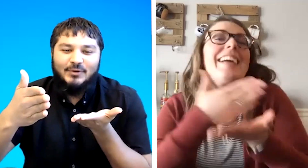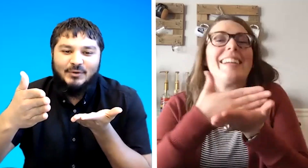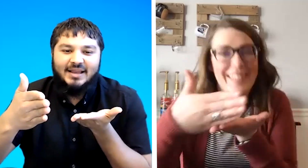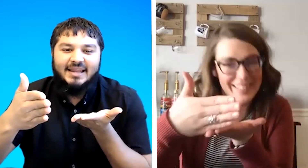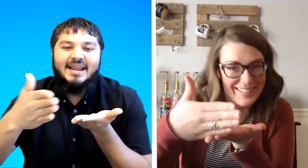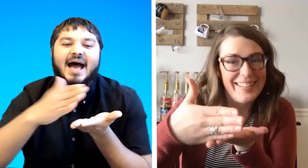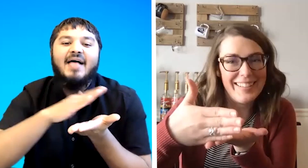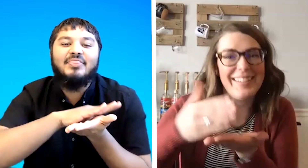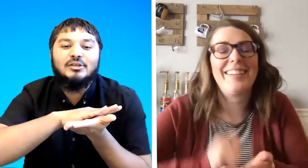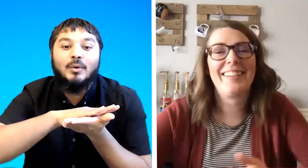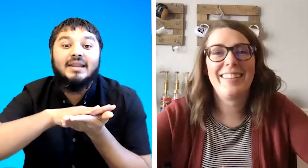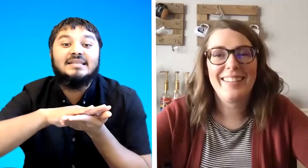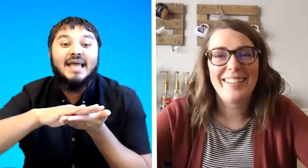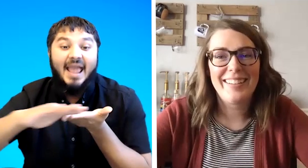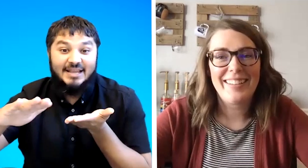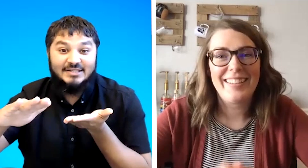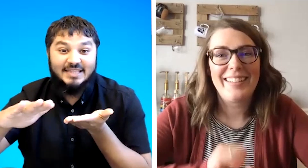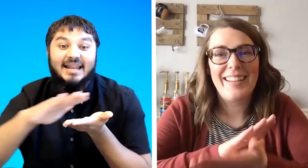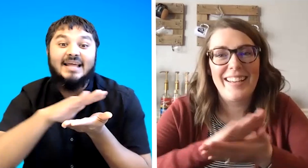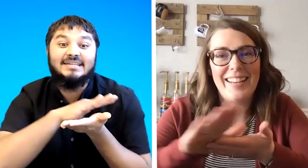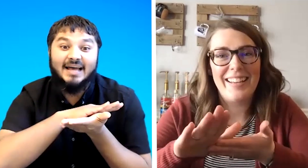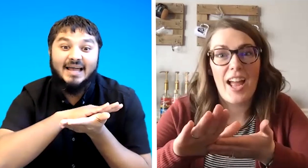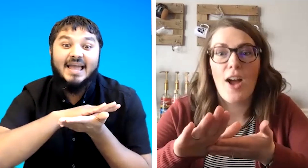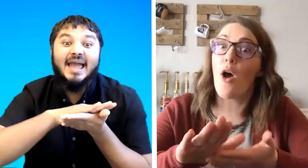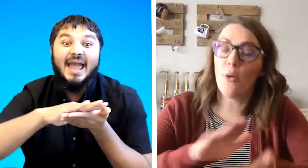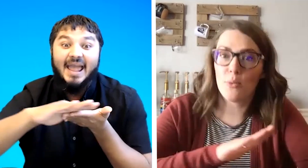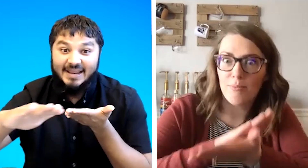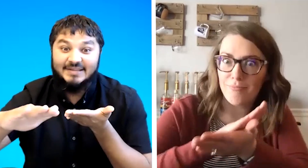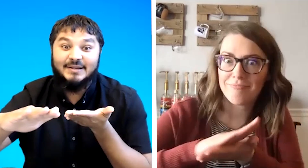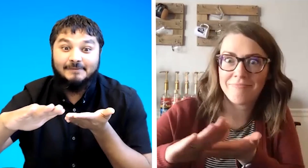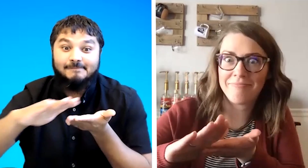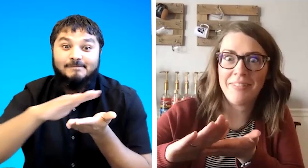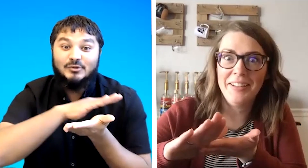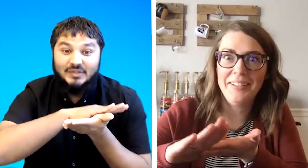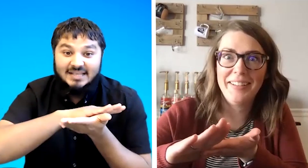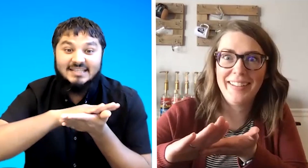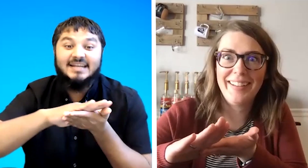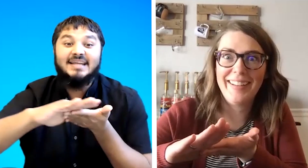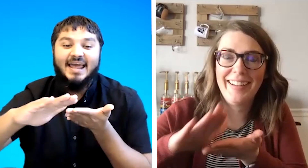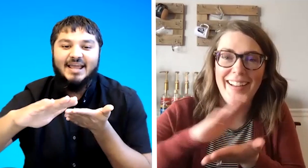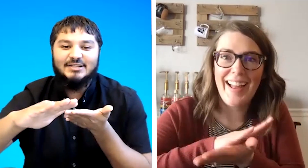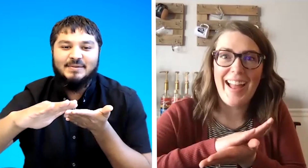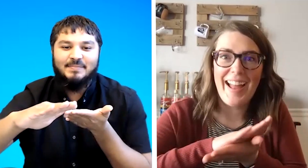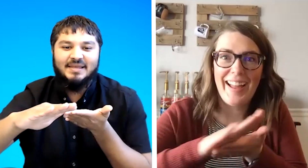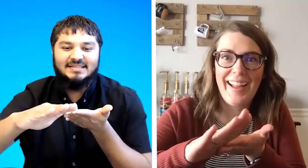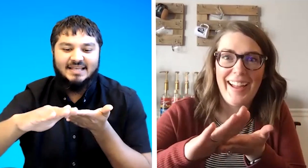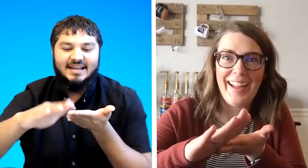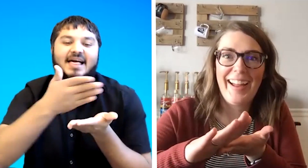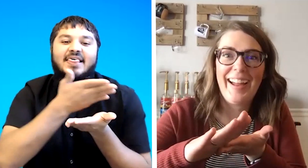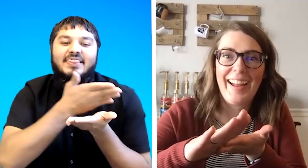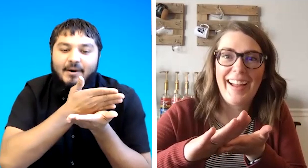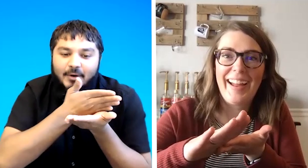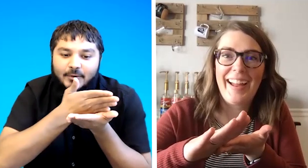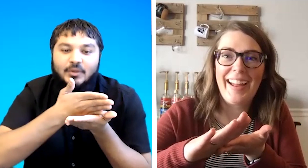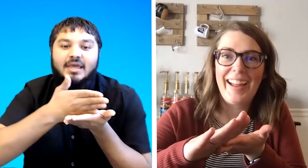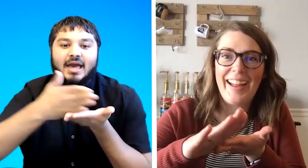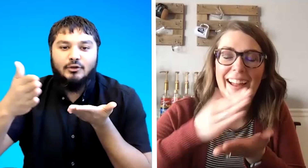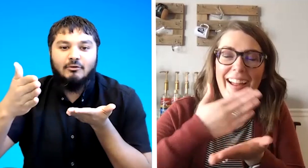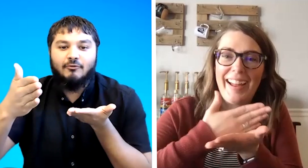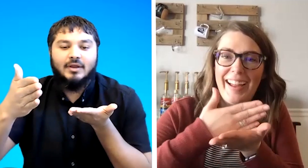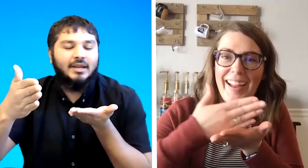do clean and this one is h the letter h so that's the letter h in bsl that one we can use for clean